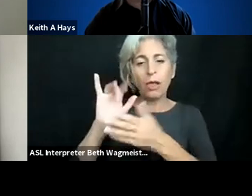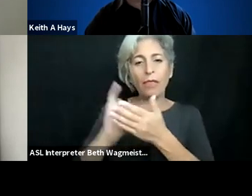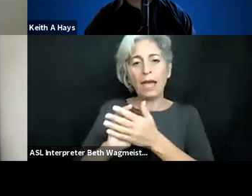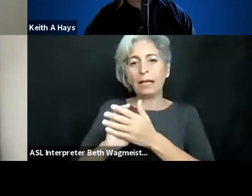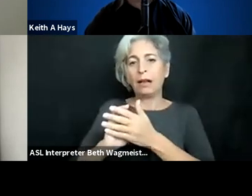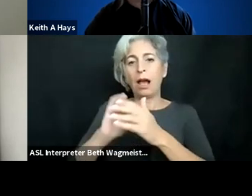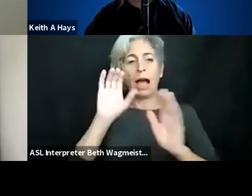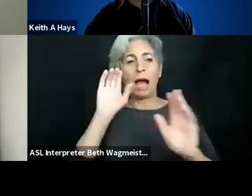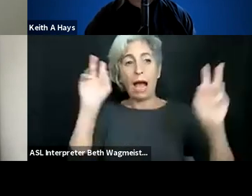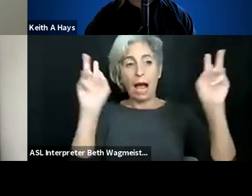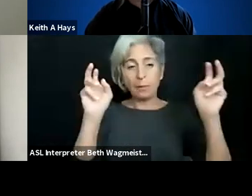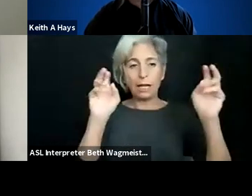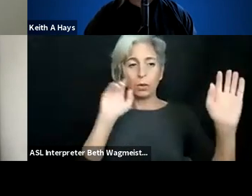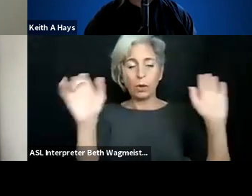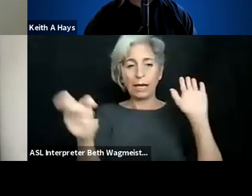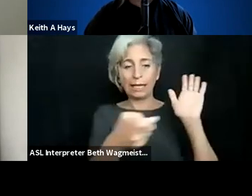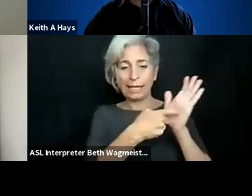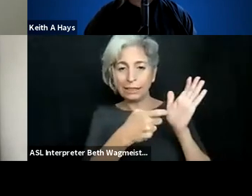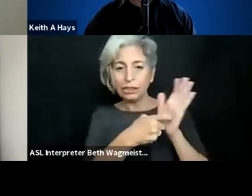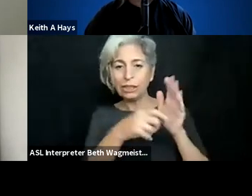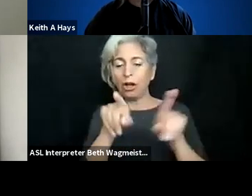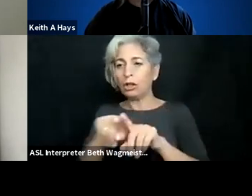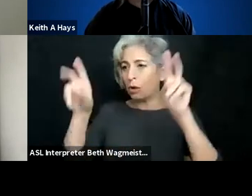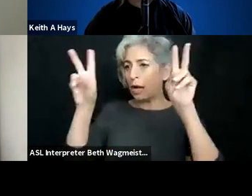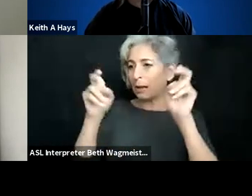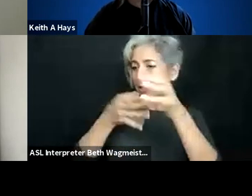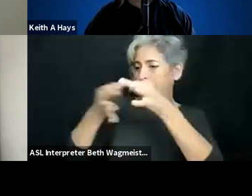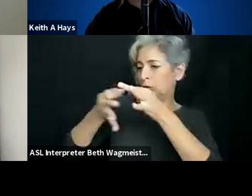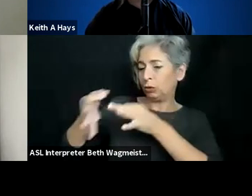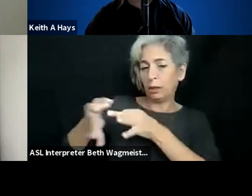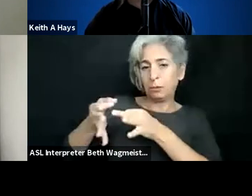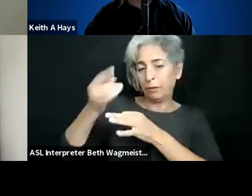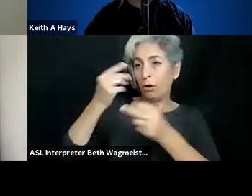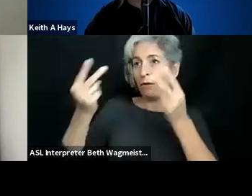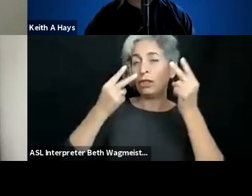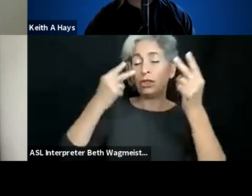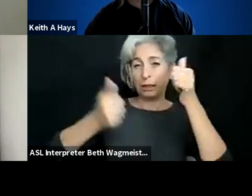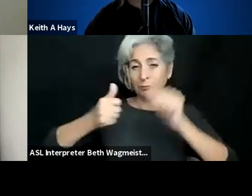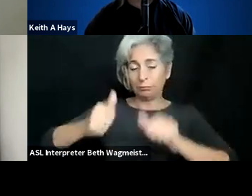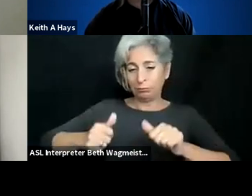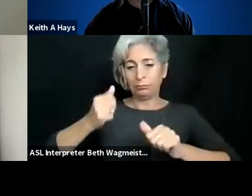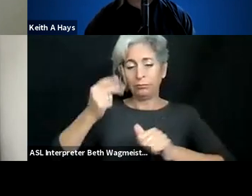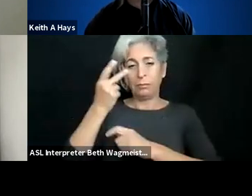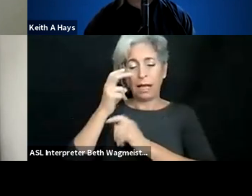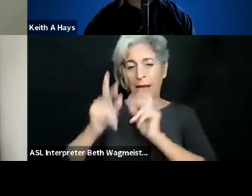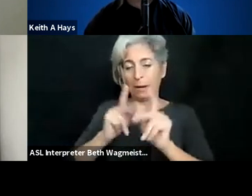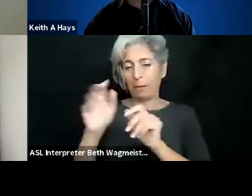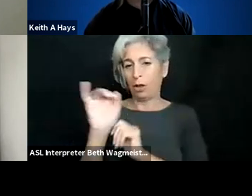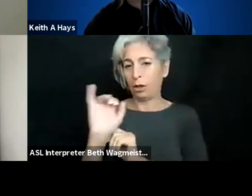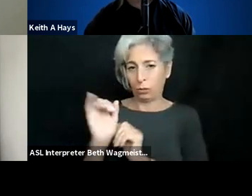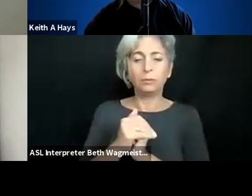people, as well as graphics and image processing, which will enable object recognition as well